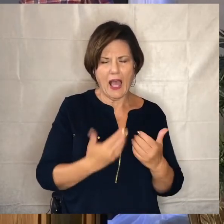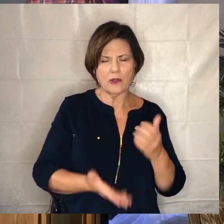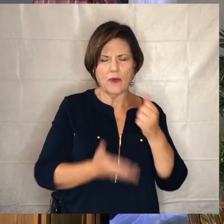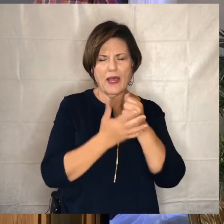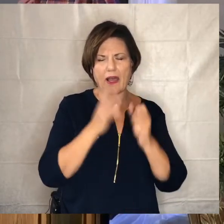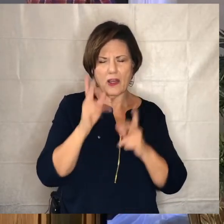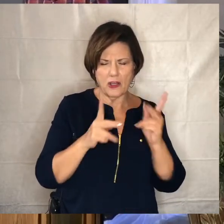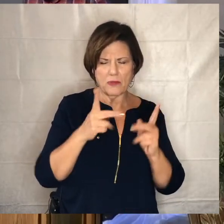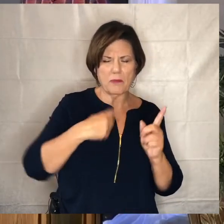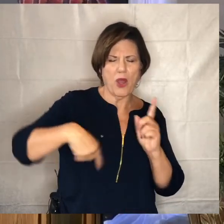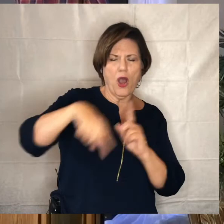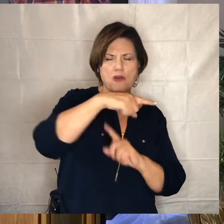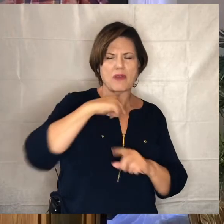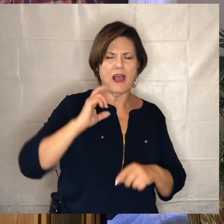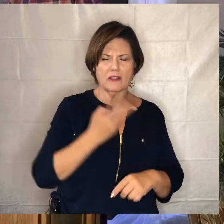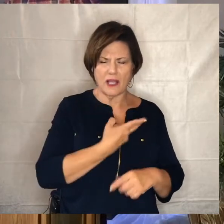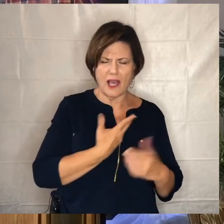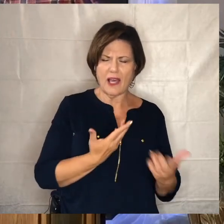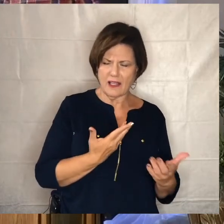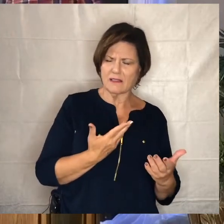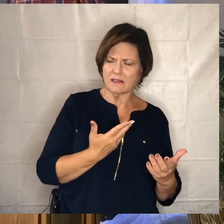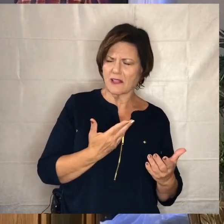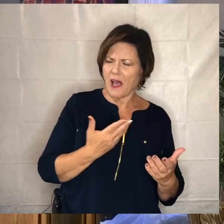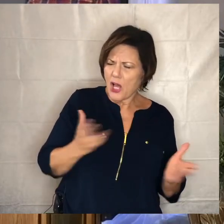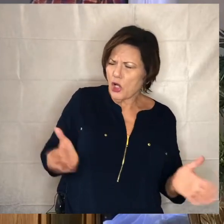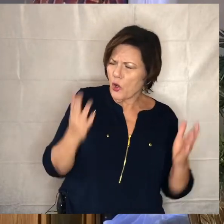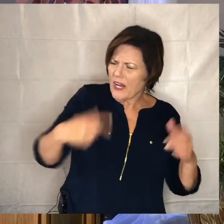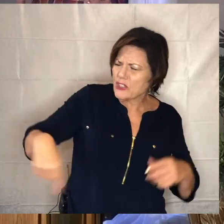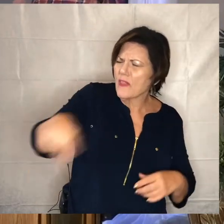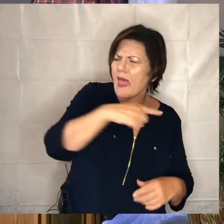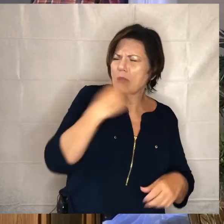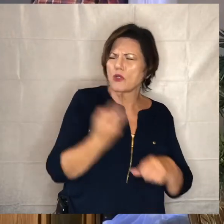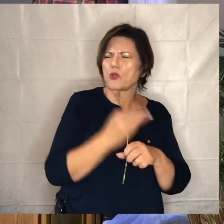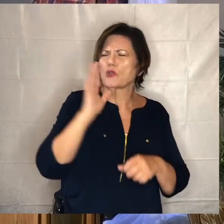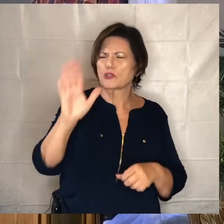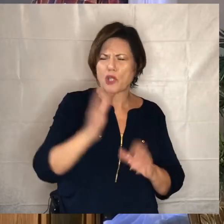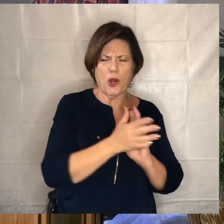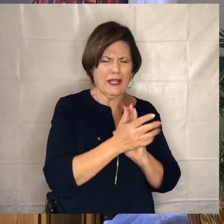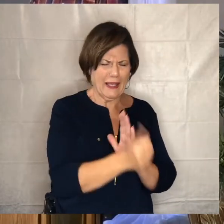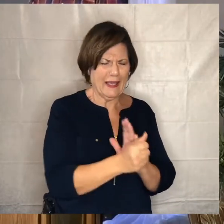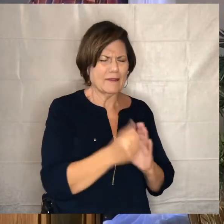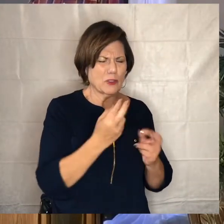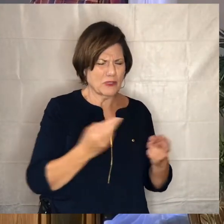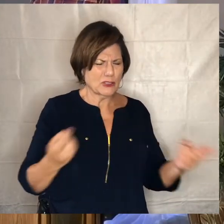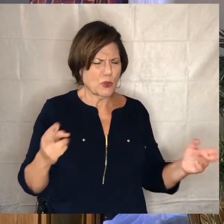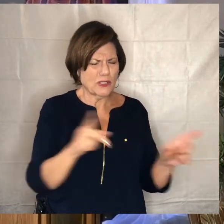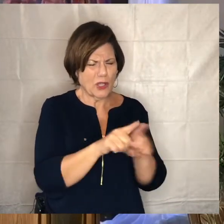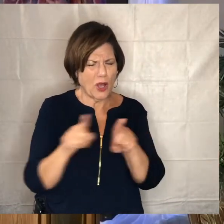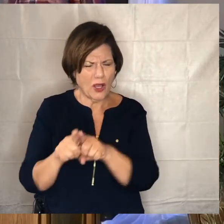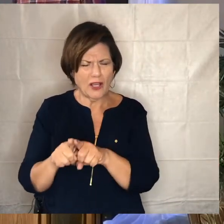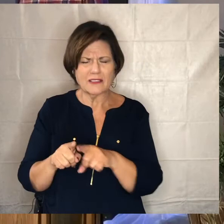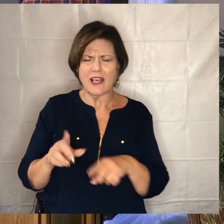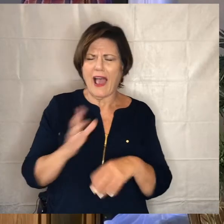around us unleash the gifts that are within them and in the end when we're all finished at the end of the race might we be able to look back